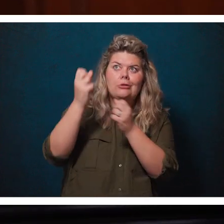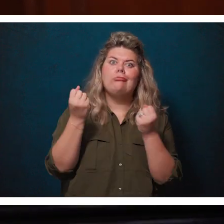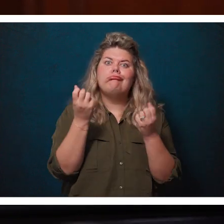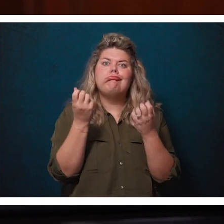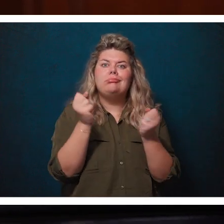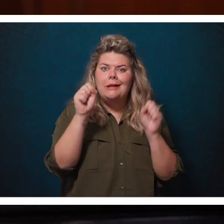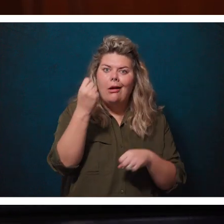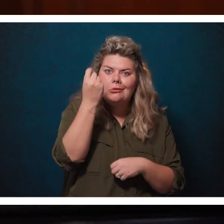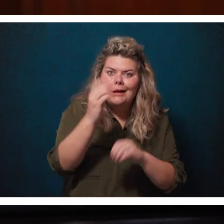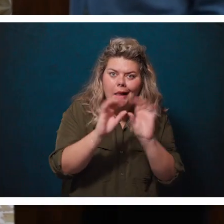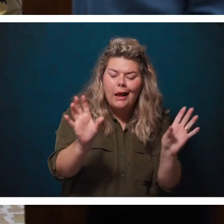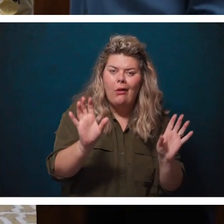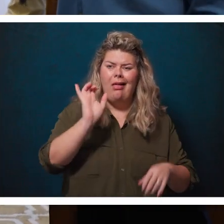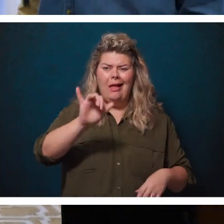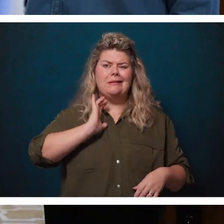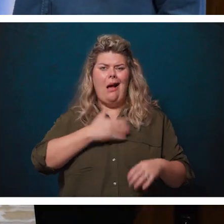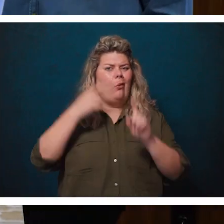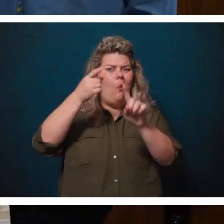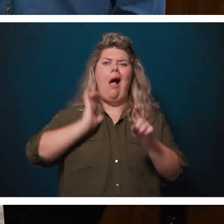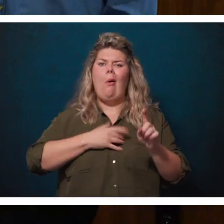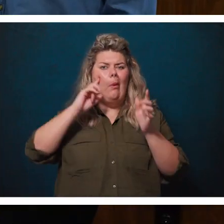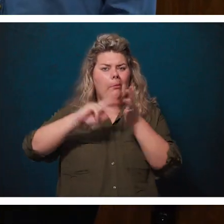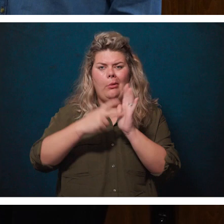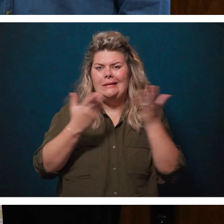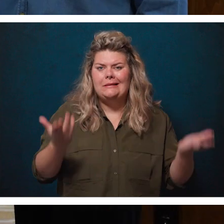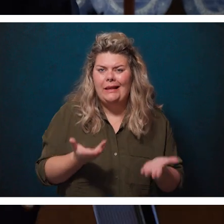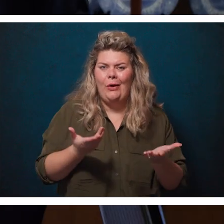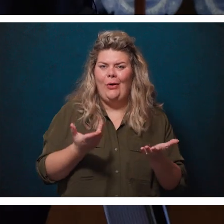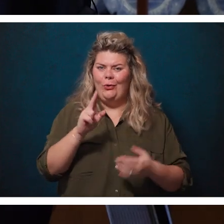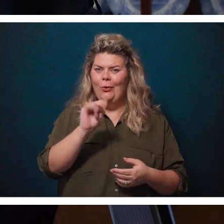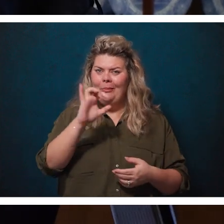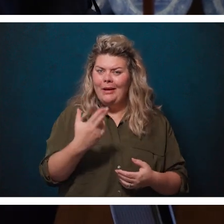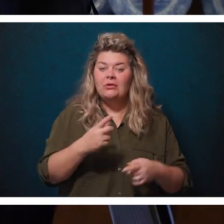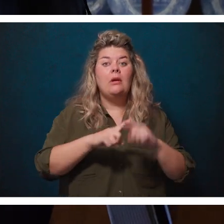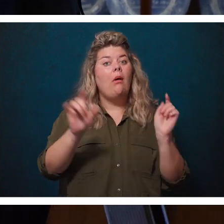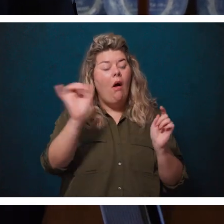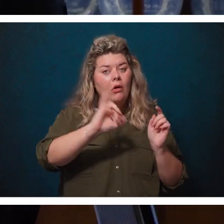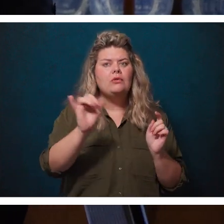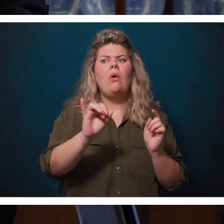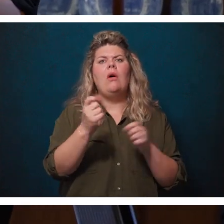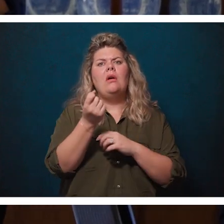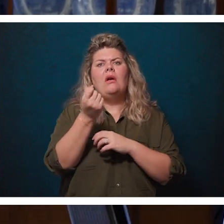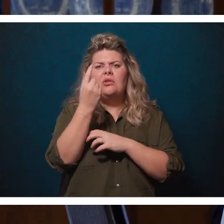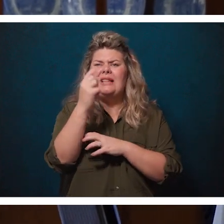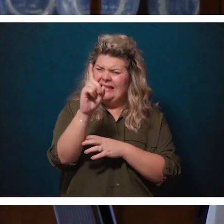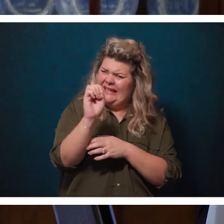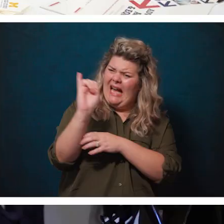it fulfills our purpose here at the university, but also promote a broader expansion of what DEI really looks like.